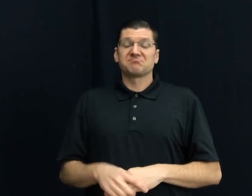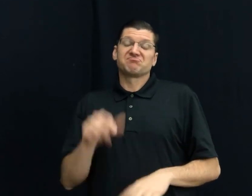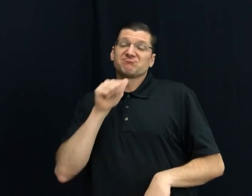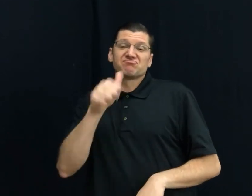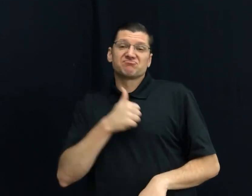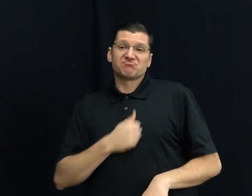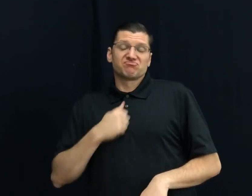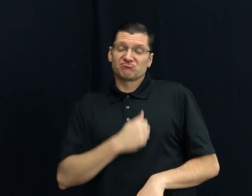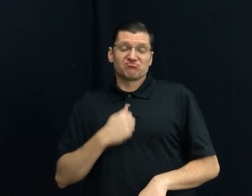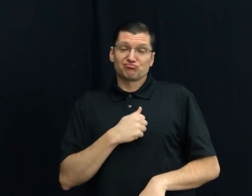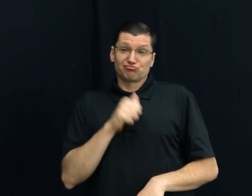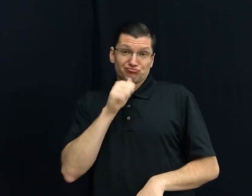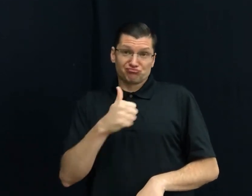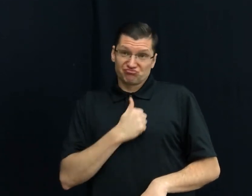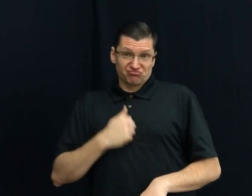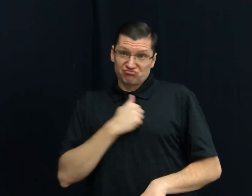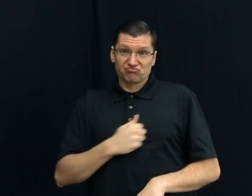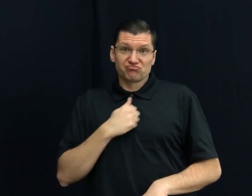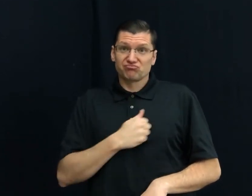8) UNAPOLOGETIC (not + sorry)